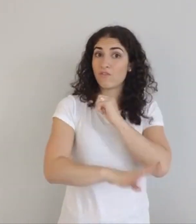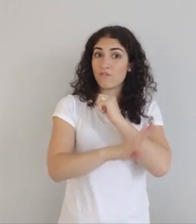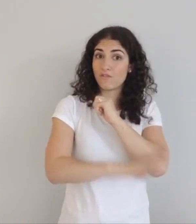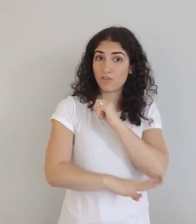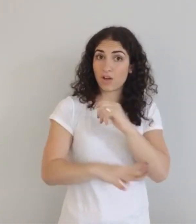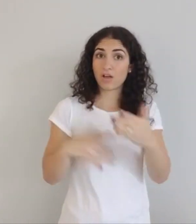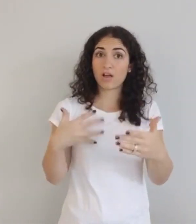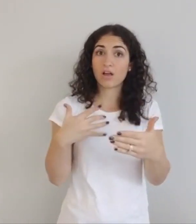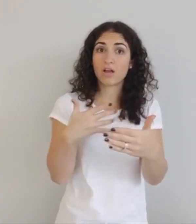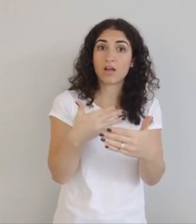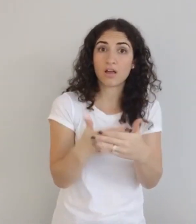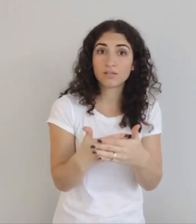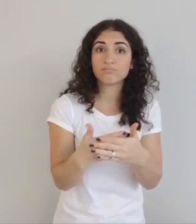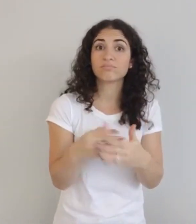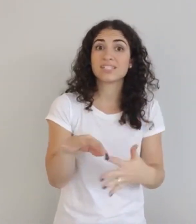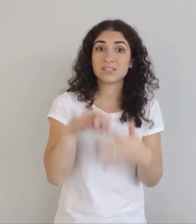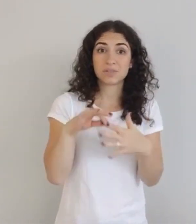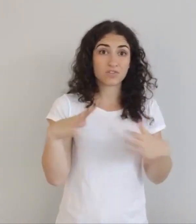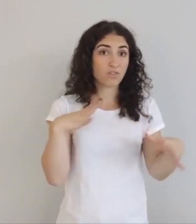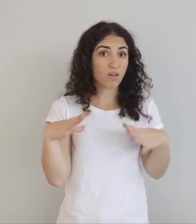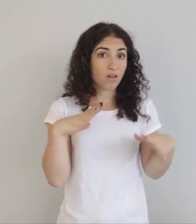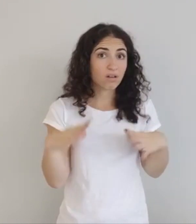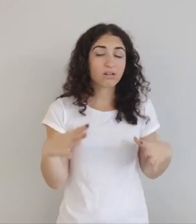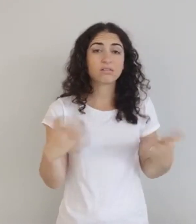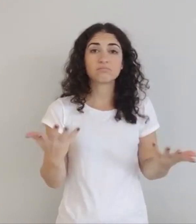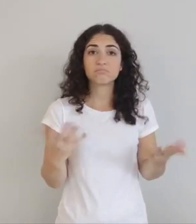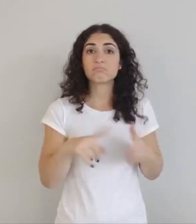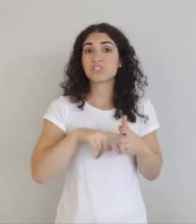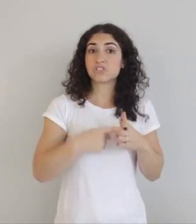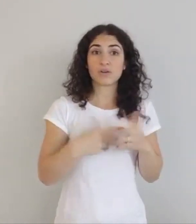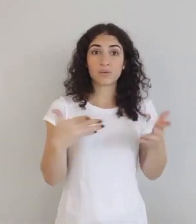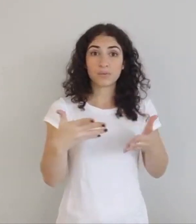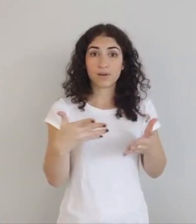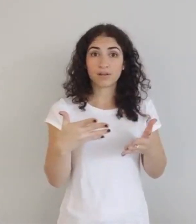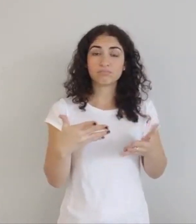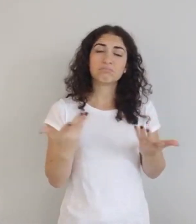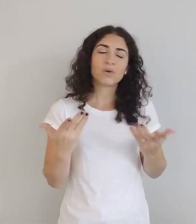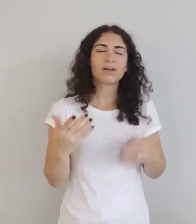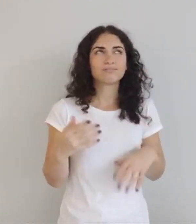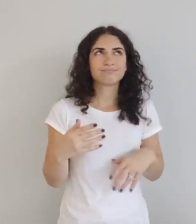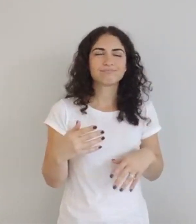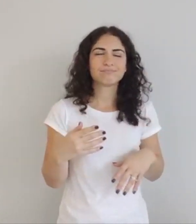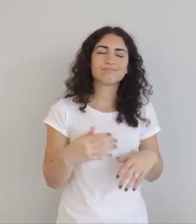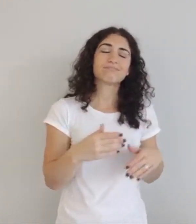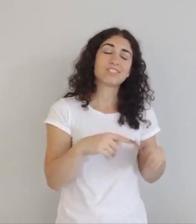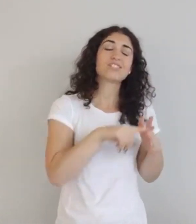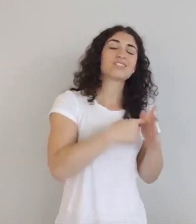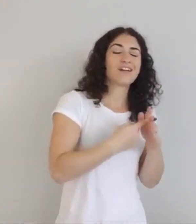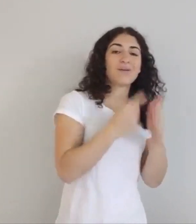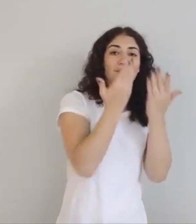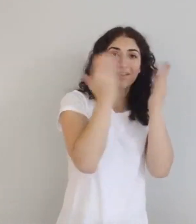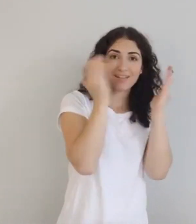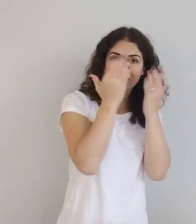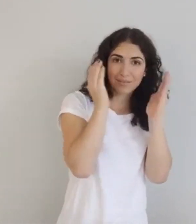Also, fall approaches special holidays! Starting with -- well, starting with